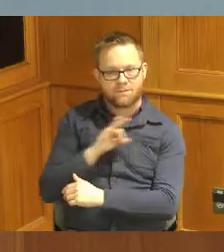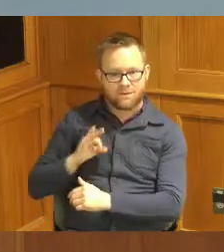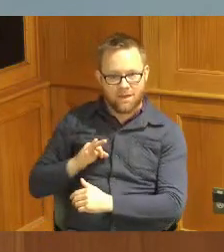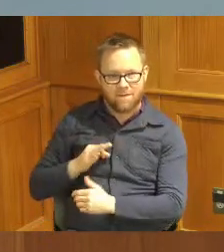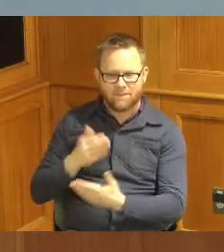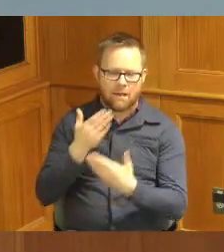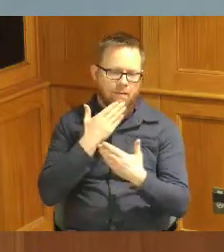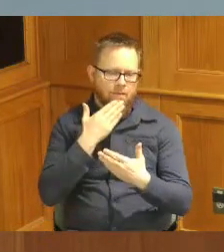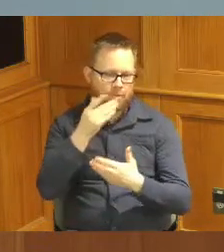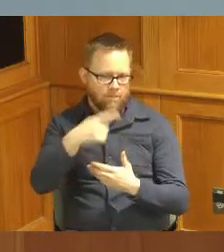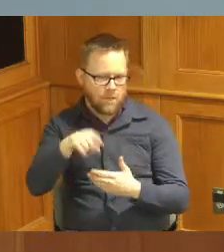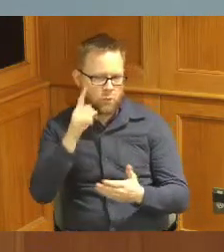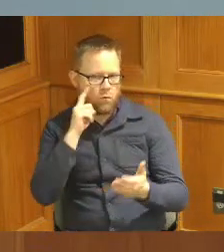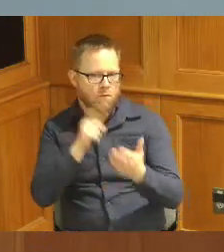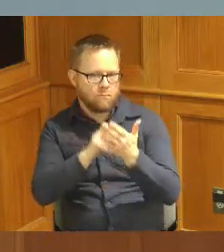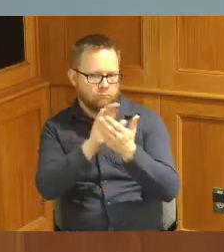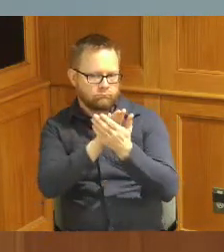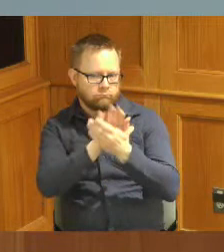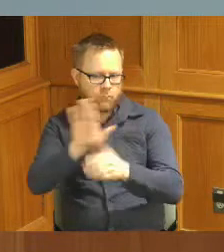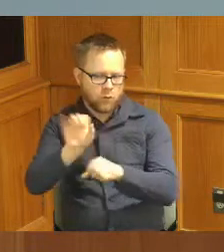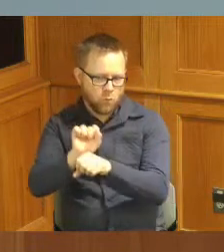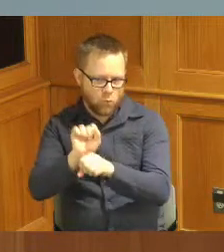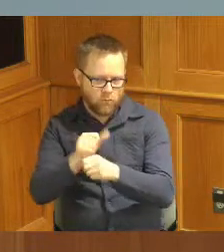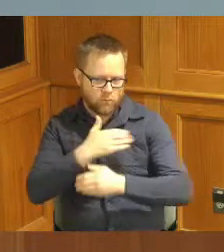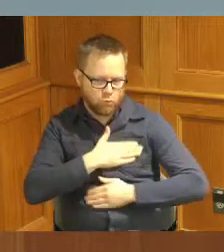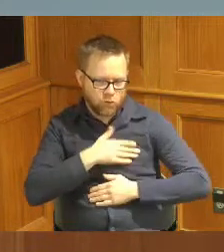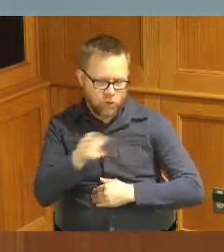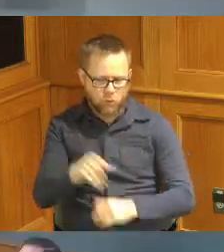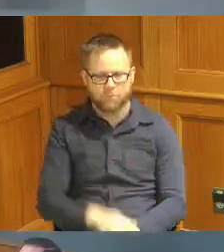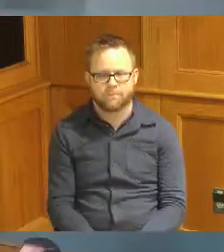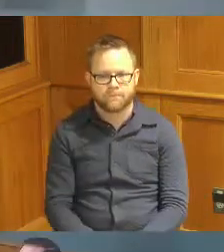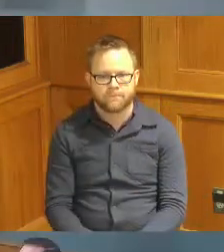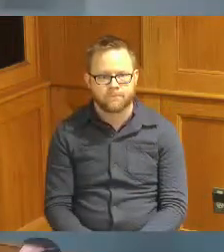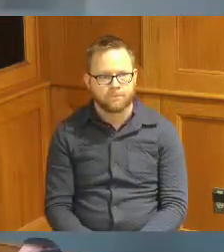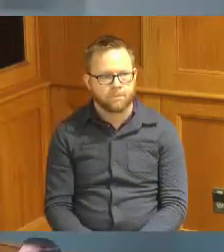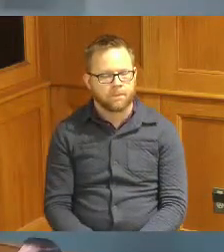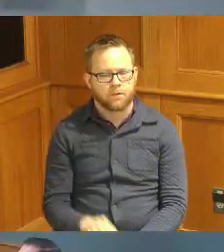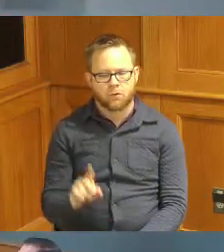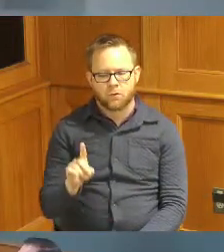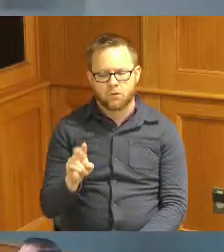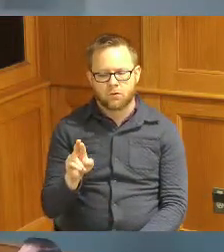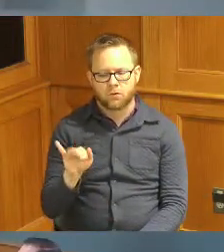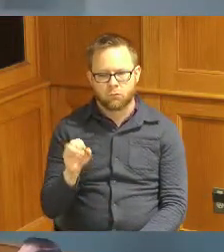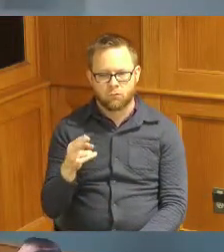acknowledging the work that we do I appreciate it thank you I just want to just pile on just for a